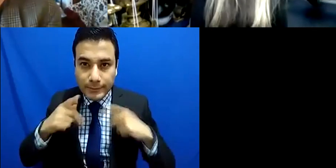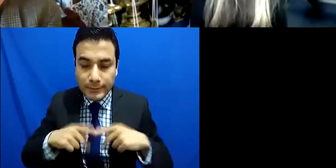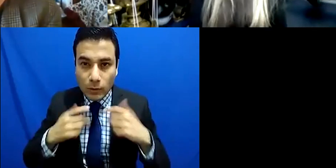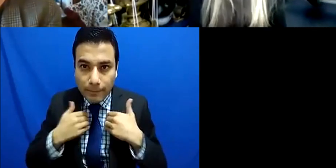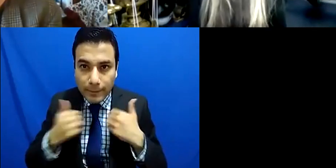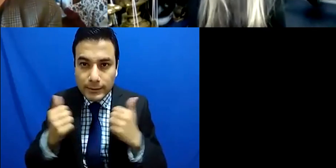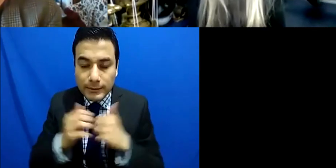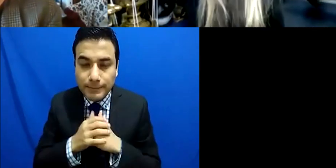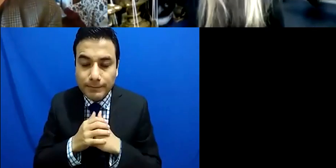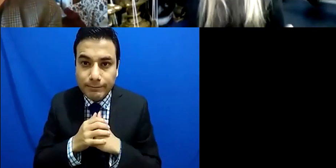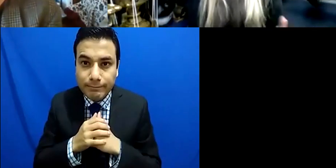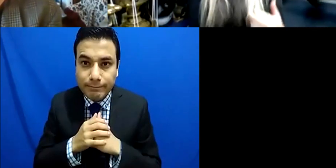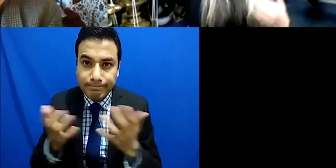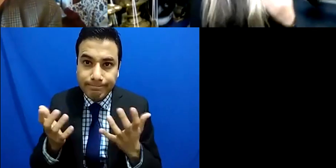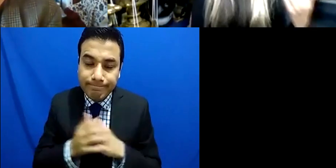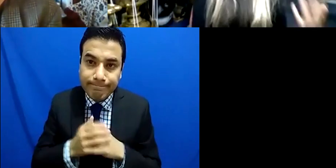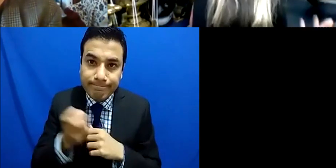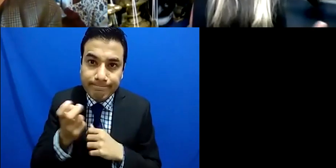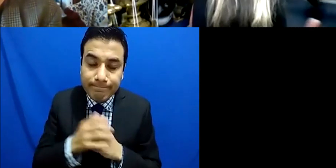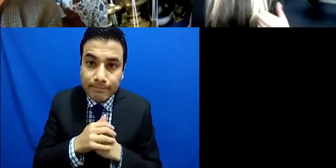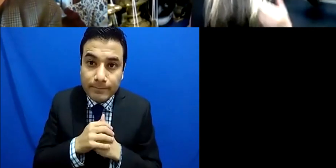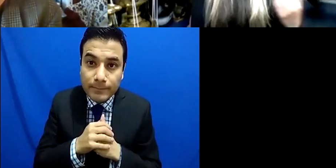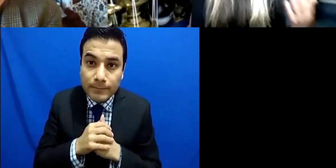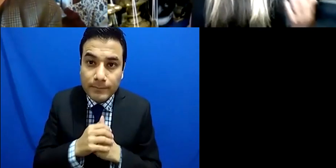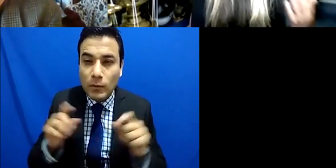playing an instrument you know you've got the whole administrative side the managerial